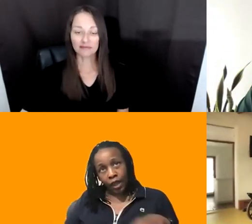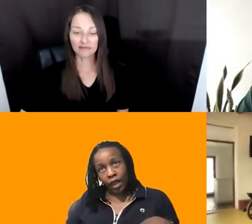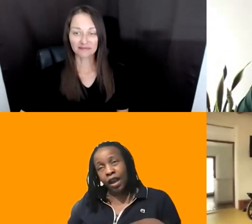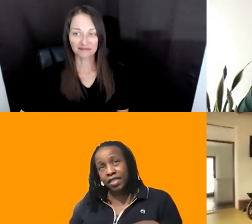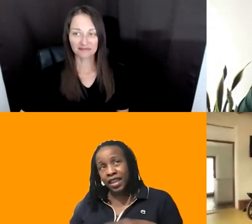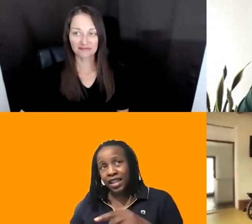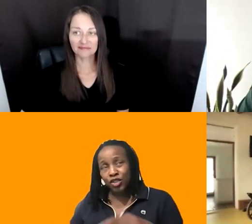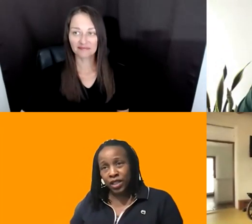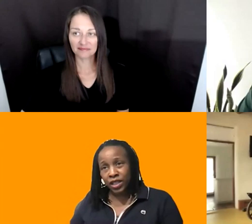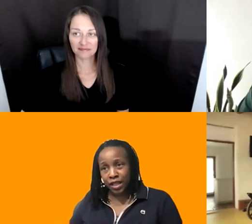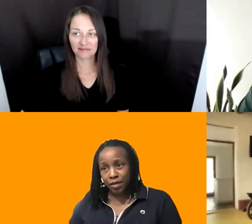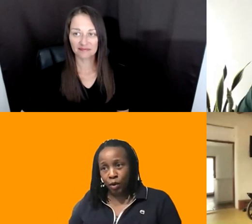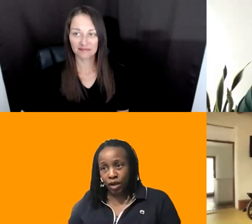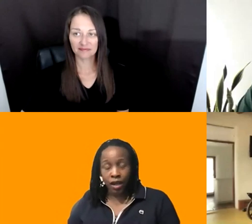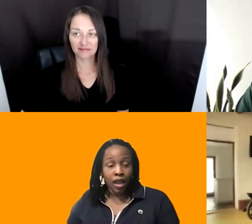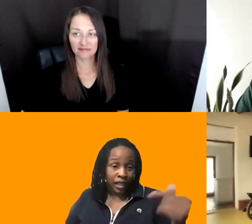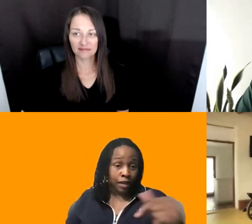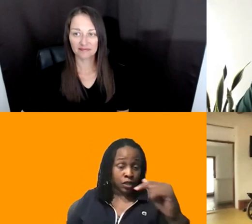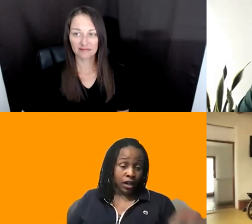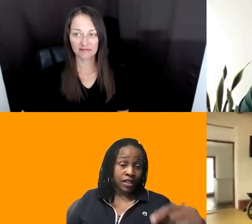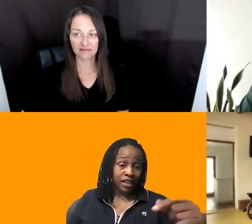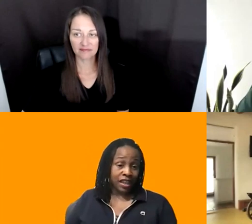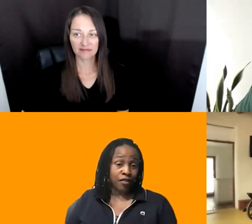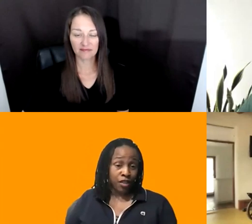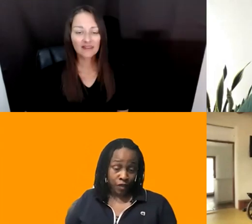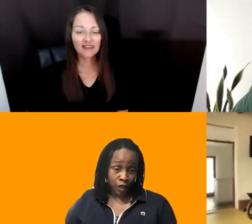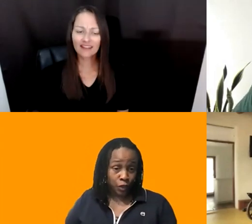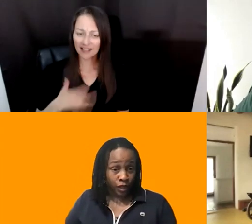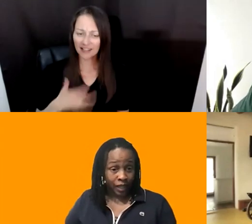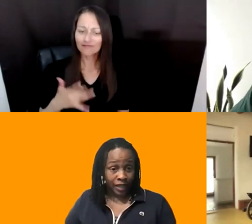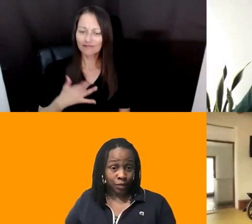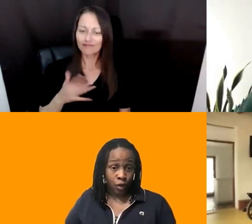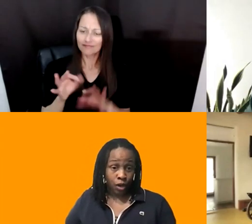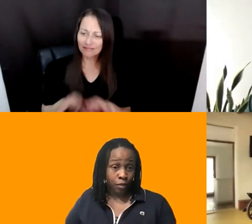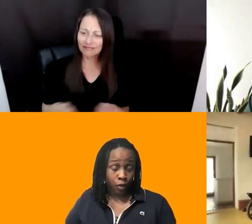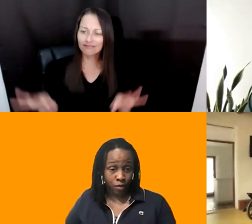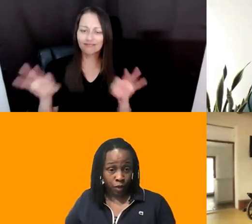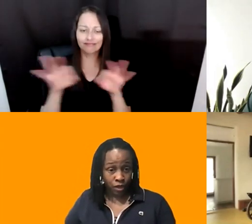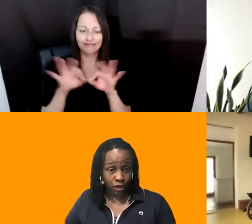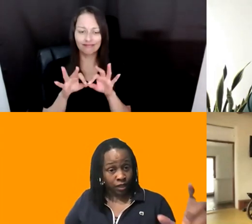I THINK IT'S REALLY IMPORTANT. LIKE I'M STARTING TO THINK OF THE VIRTUAL AS MORE AND MORE IMPORTANT